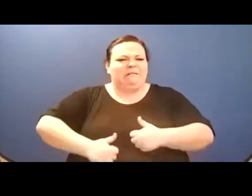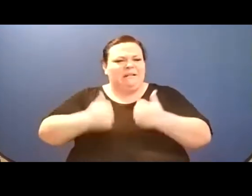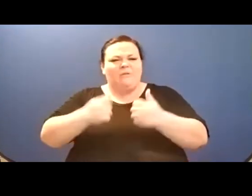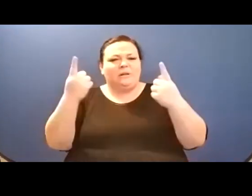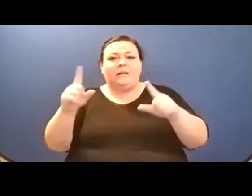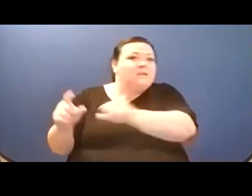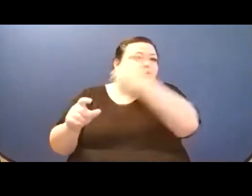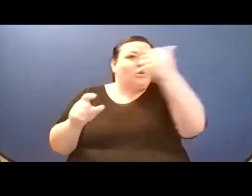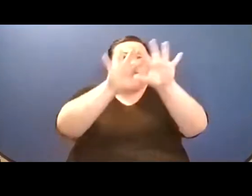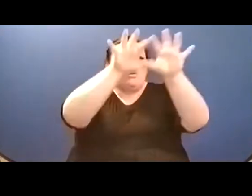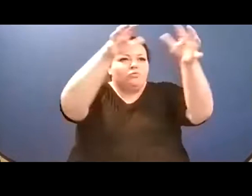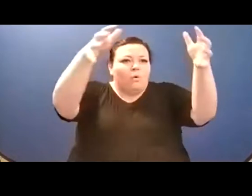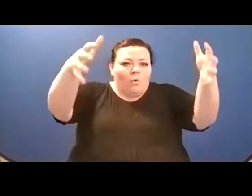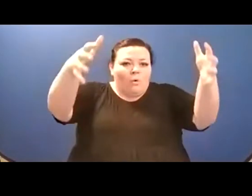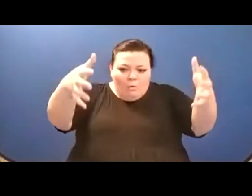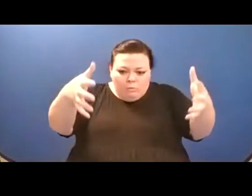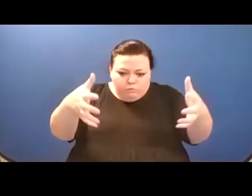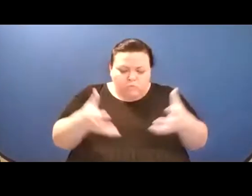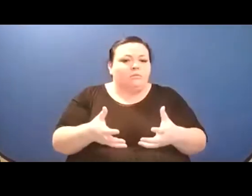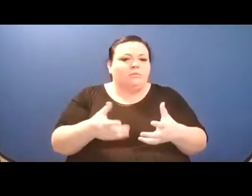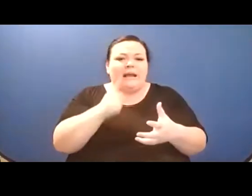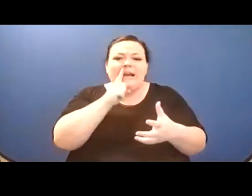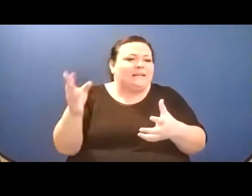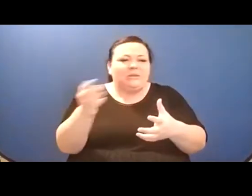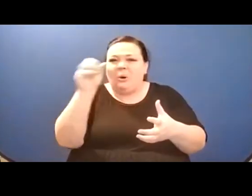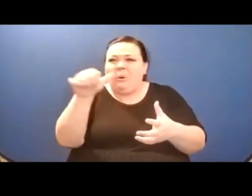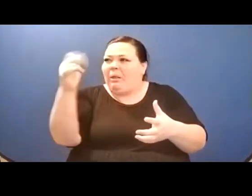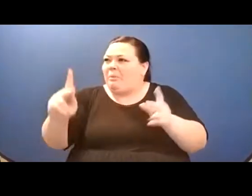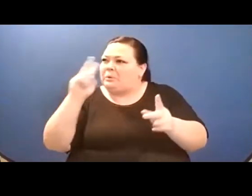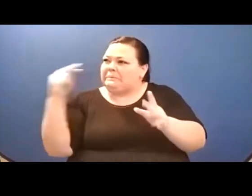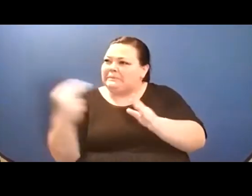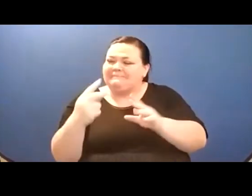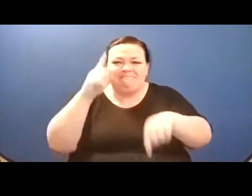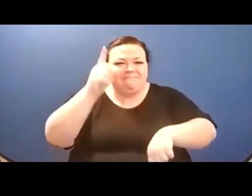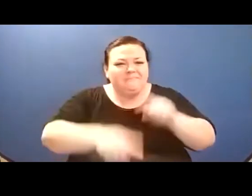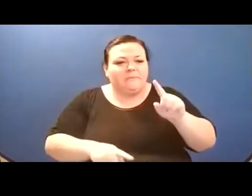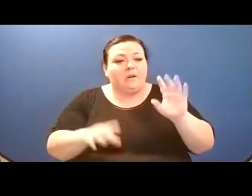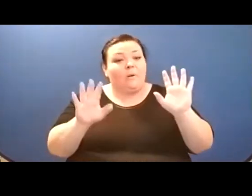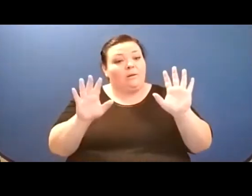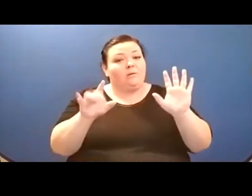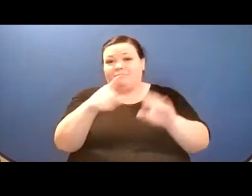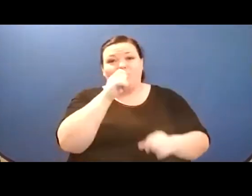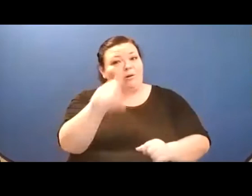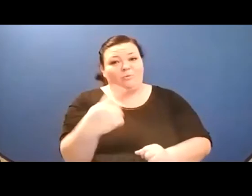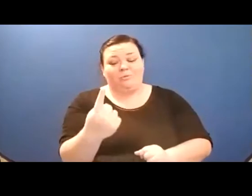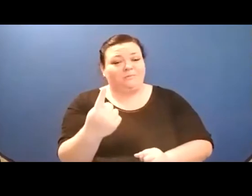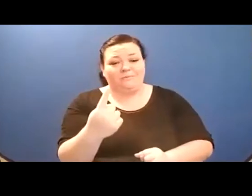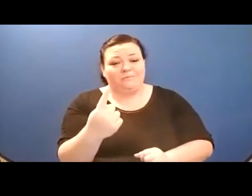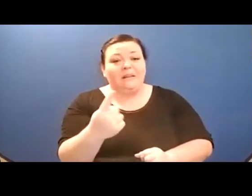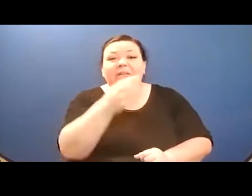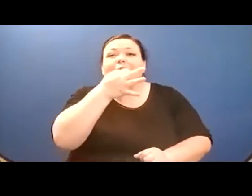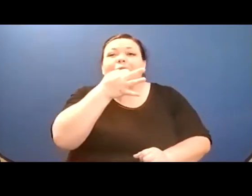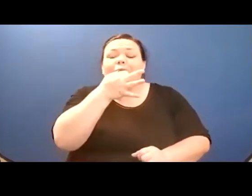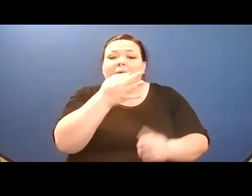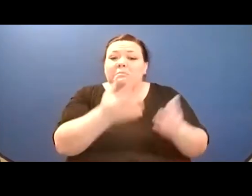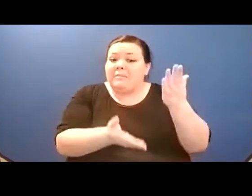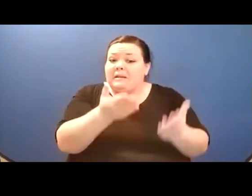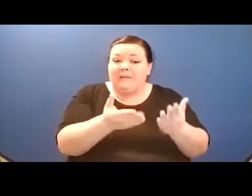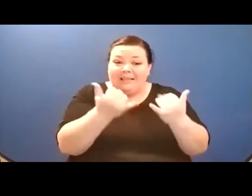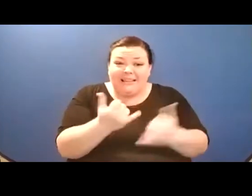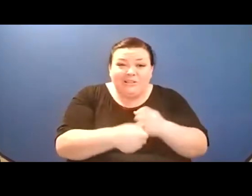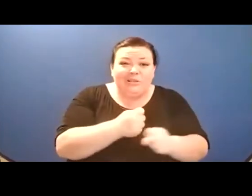magic is everywhere around you. It is not taken or channeled or used. It is crafted. And if you can't